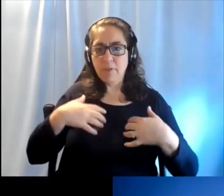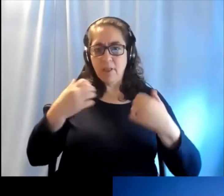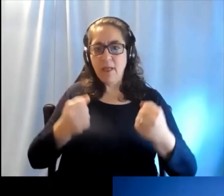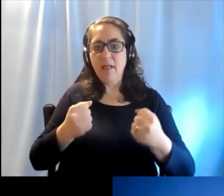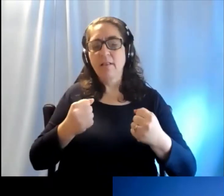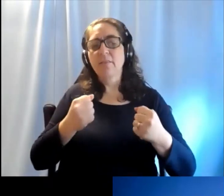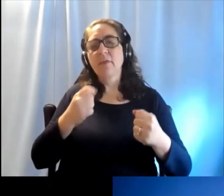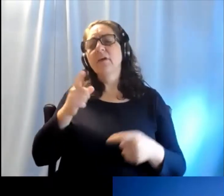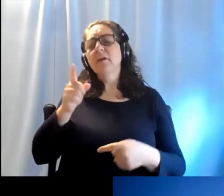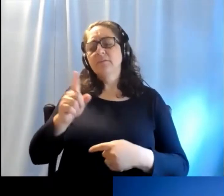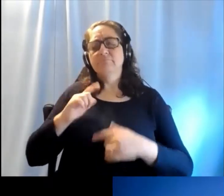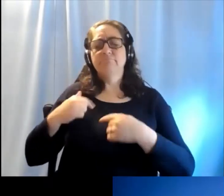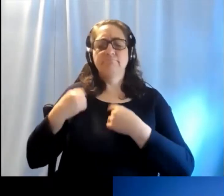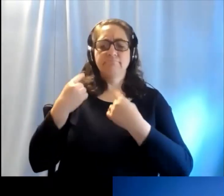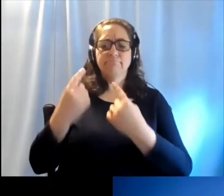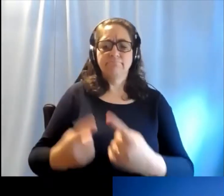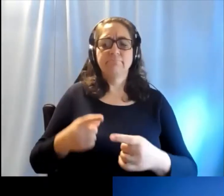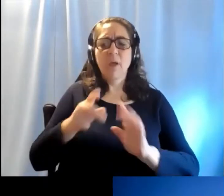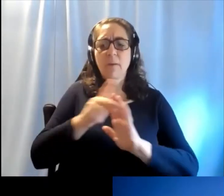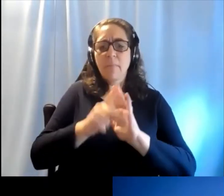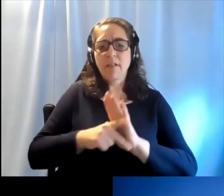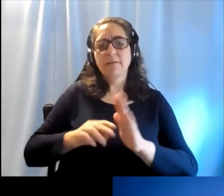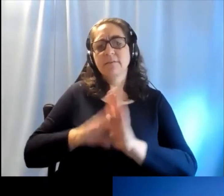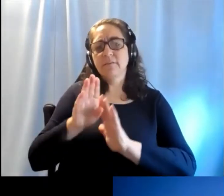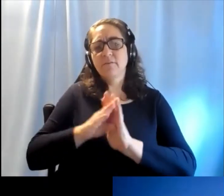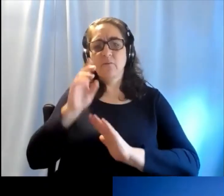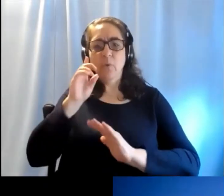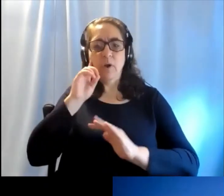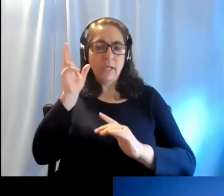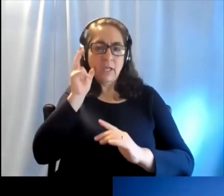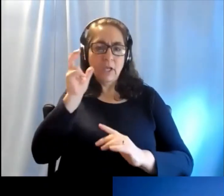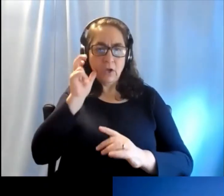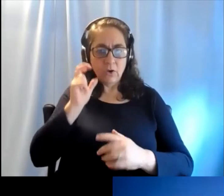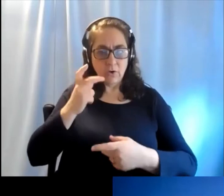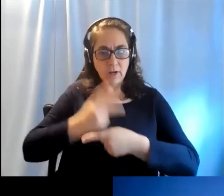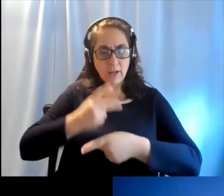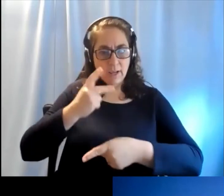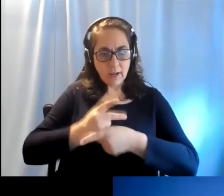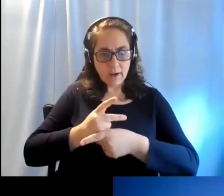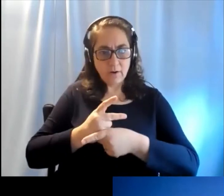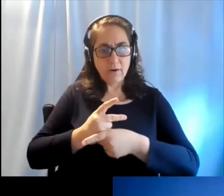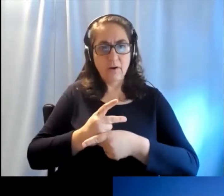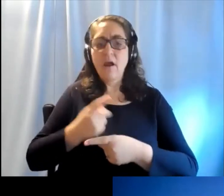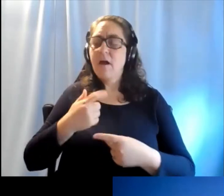has longstanding experience in policy development for hearing care and I'm truly honored to